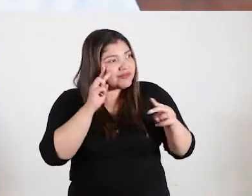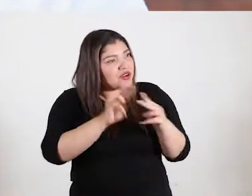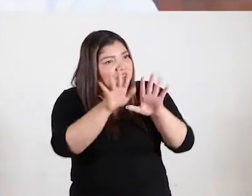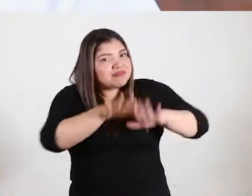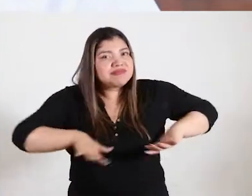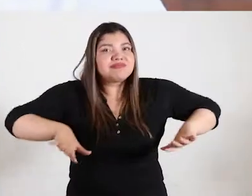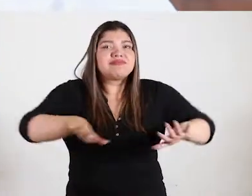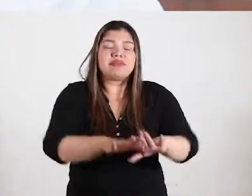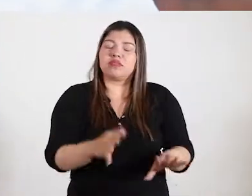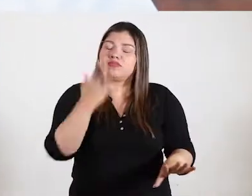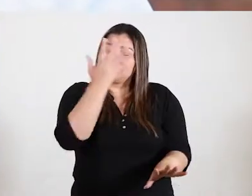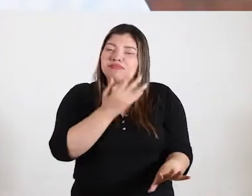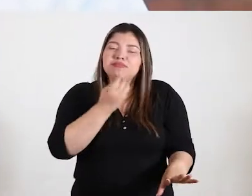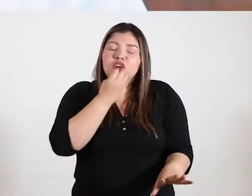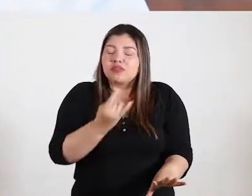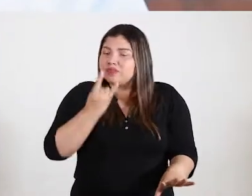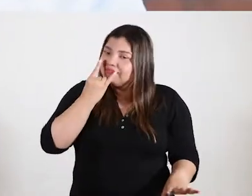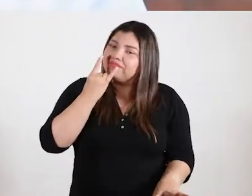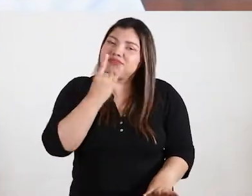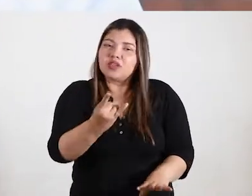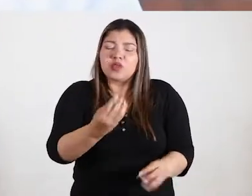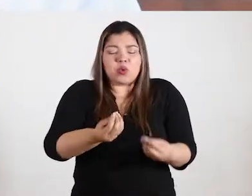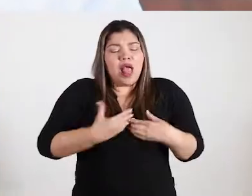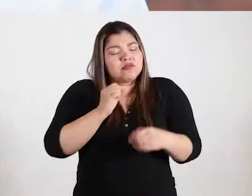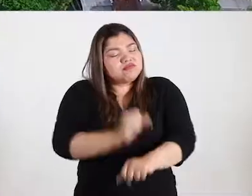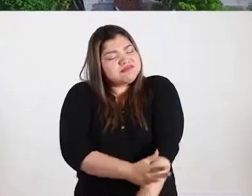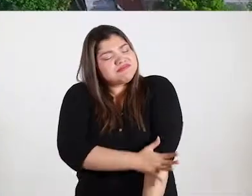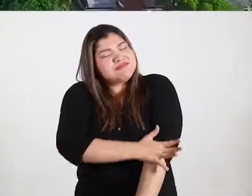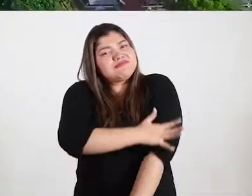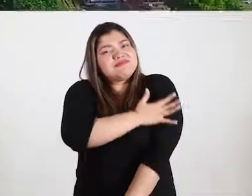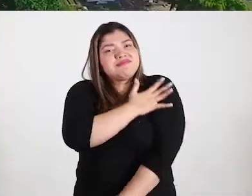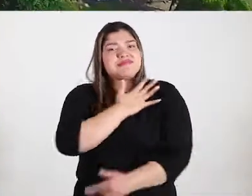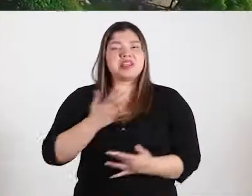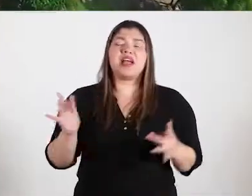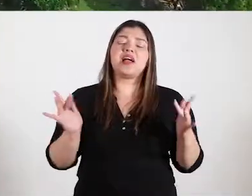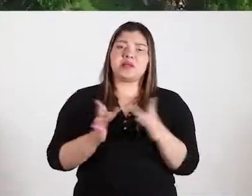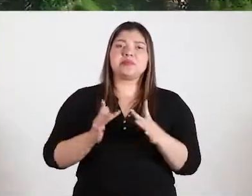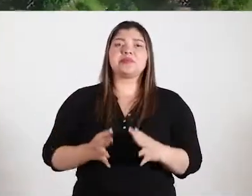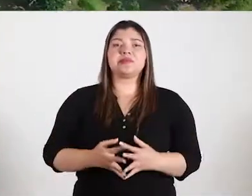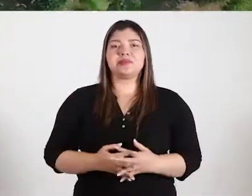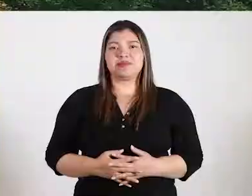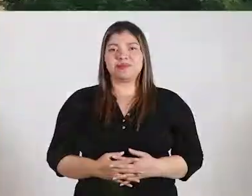is a very interesting program is a very interesting, very beautiful program that touches the most profound sensibility of human beings.